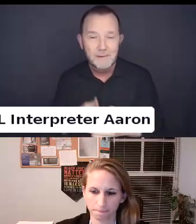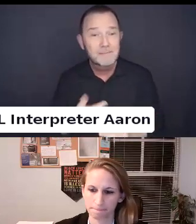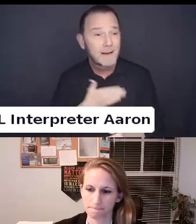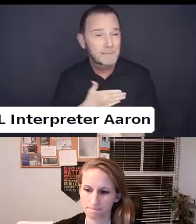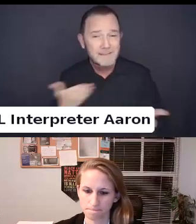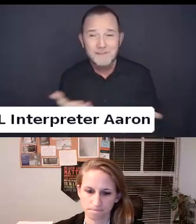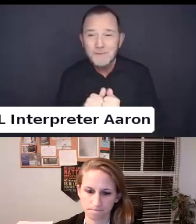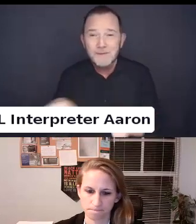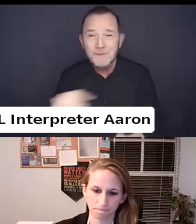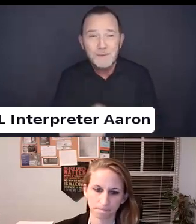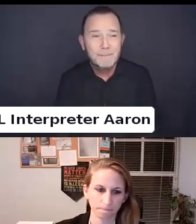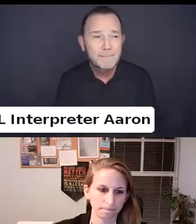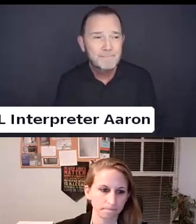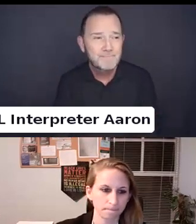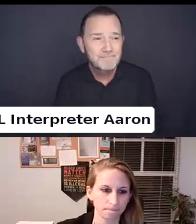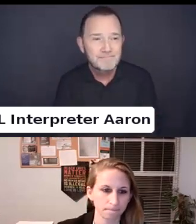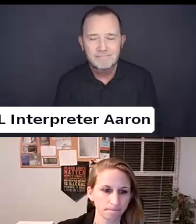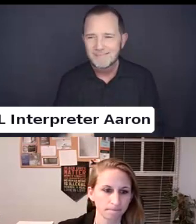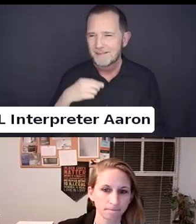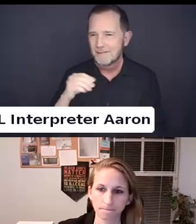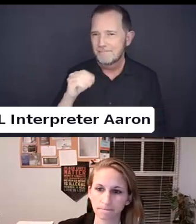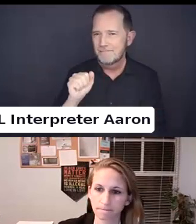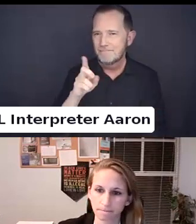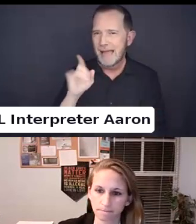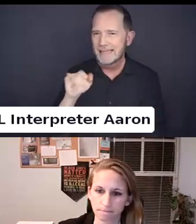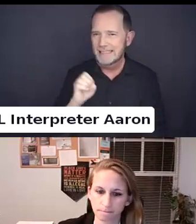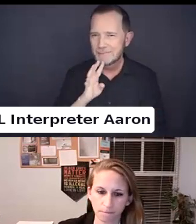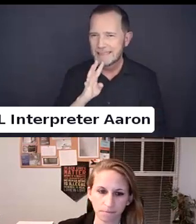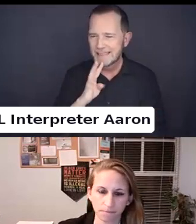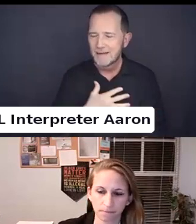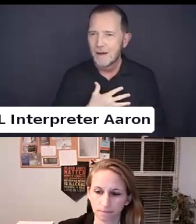This is Maddie.